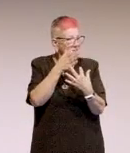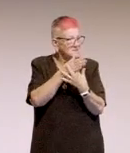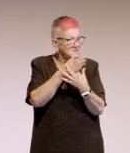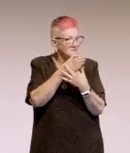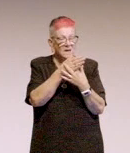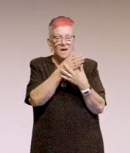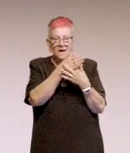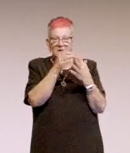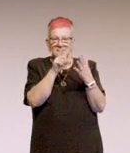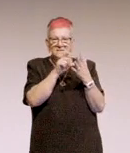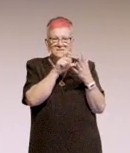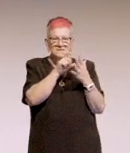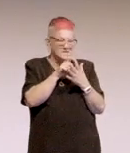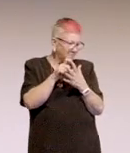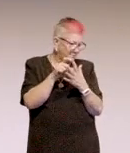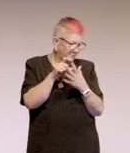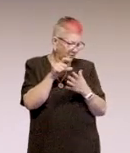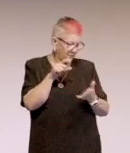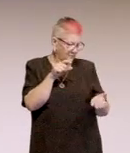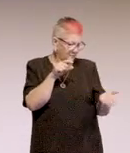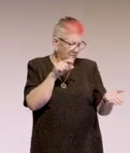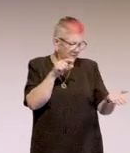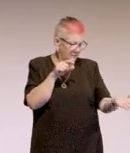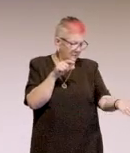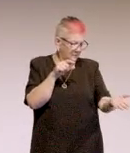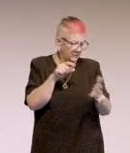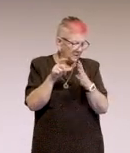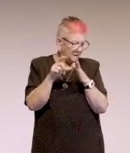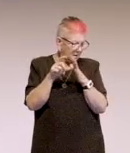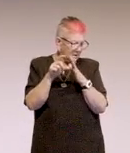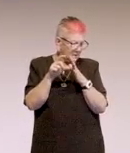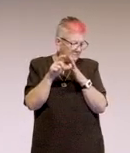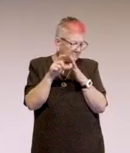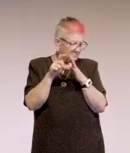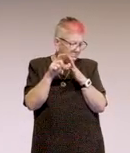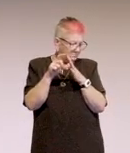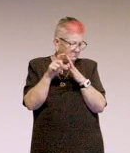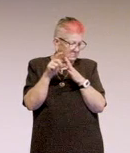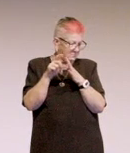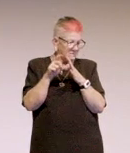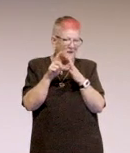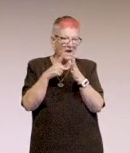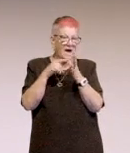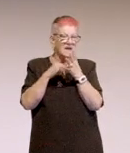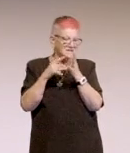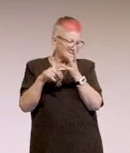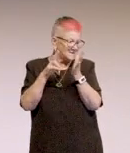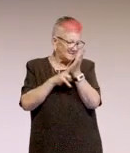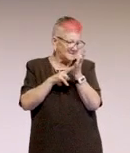I can never say his name, and his team from LinkedIn, their talks that they did at CSUN this year, so, which I got a lot out of.